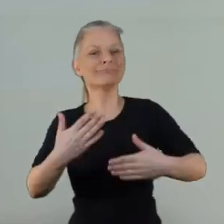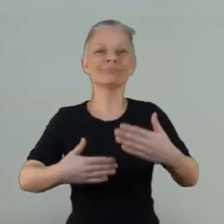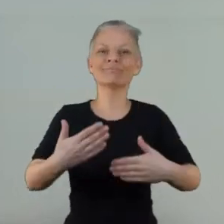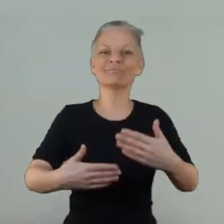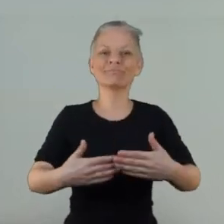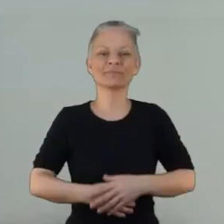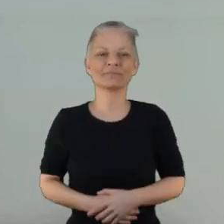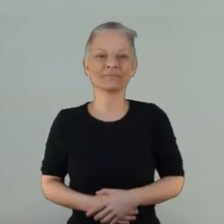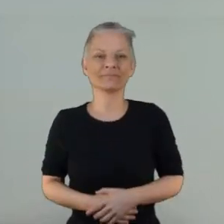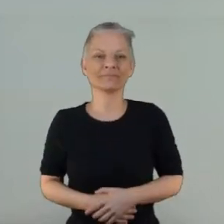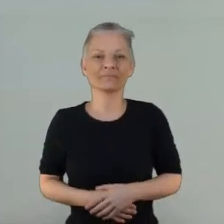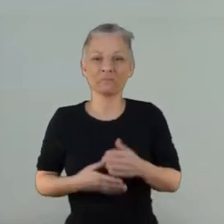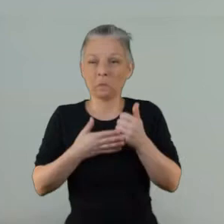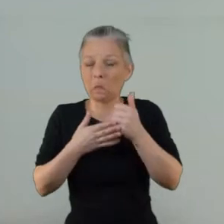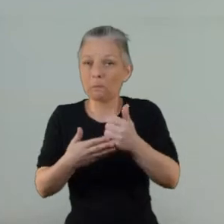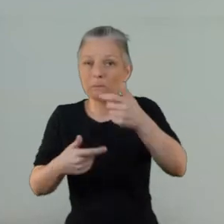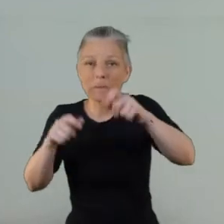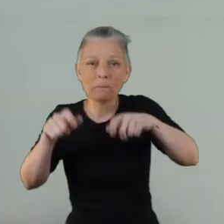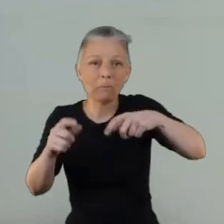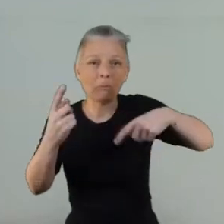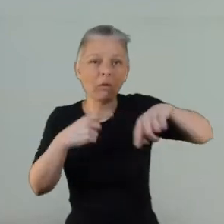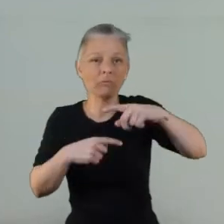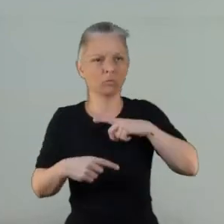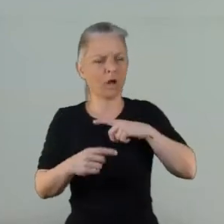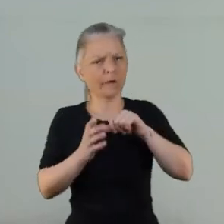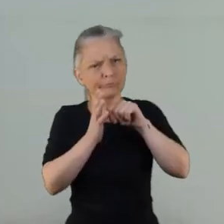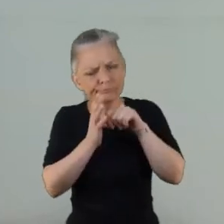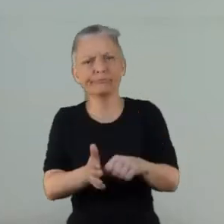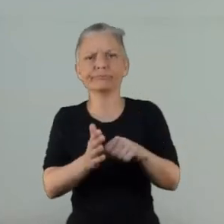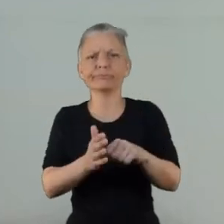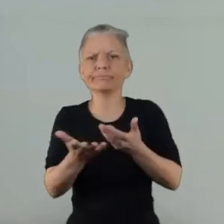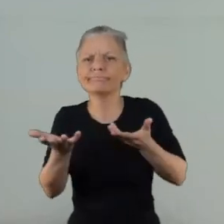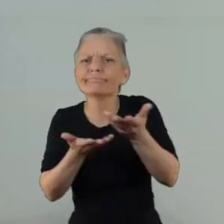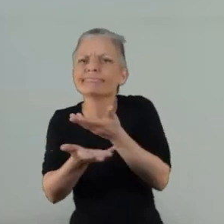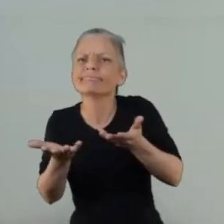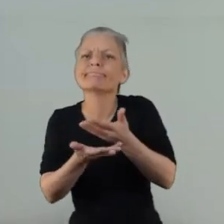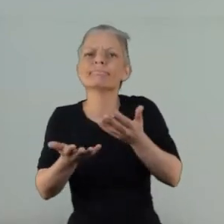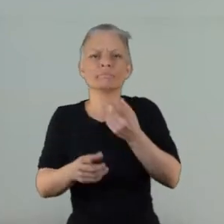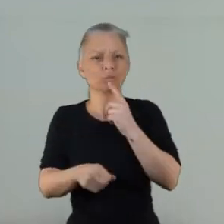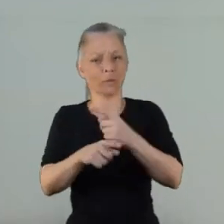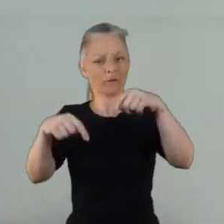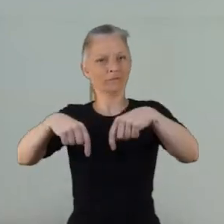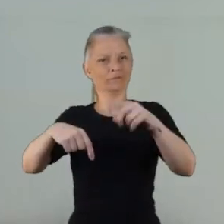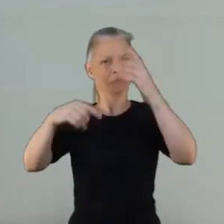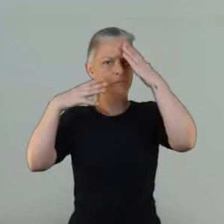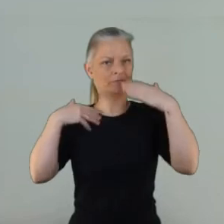But also just being able to be a part of the change so that going forward other people